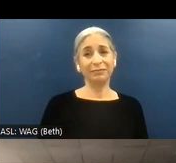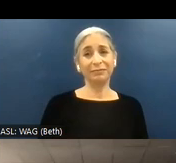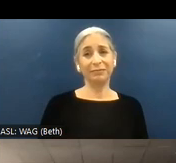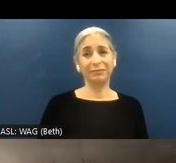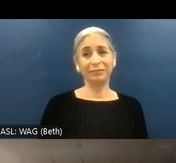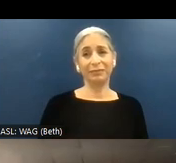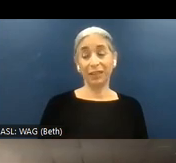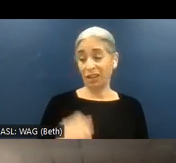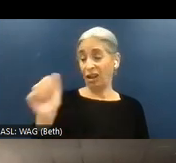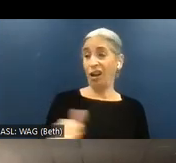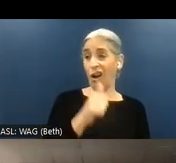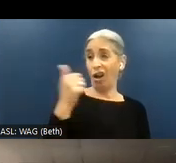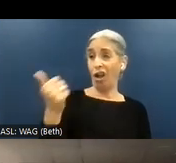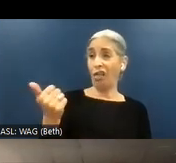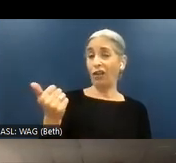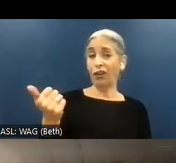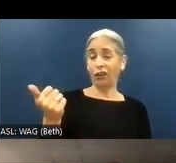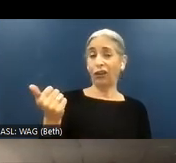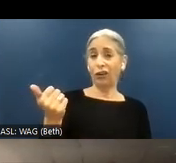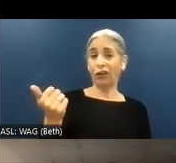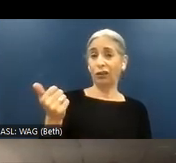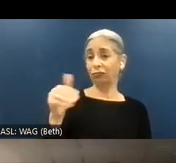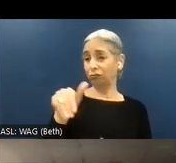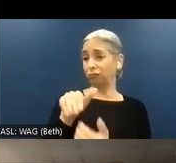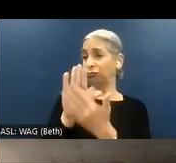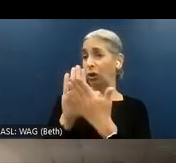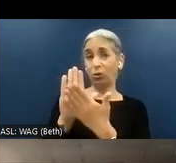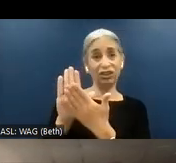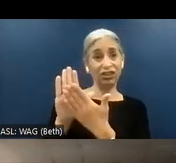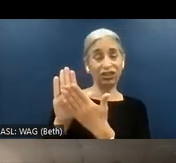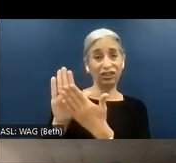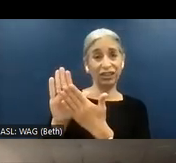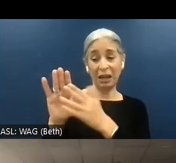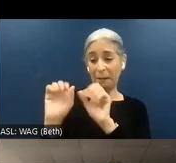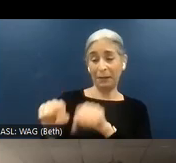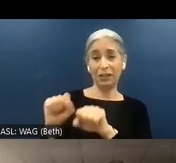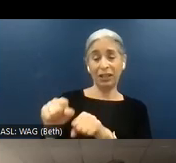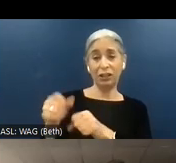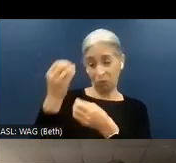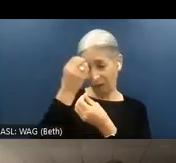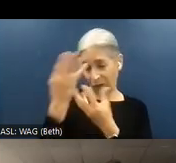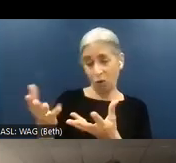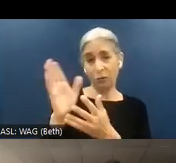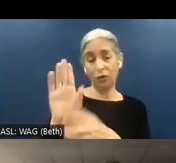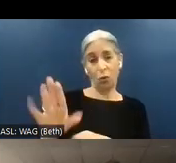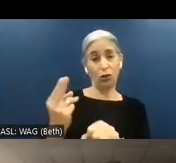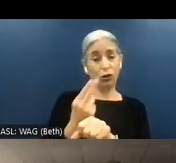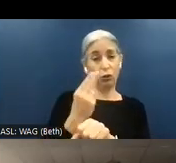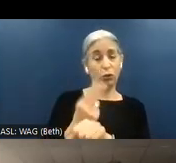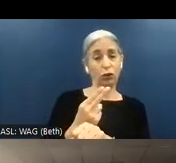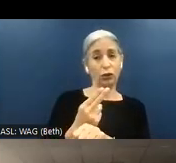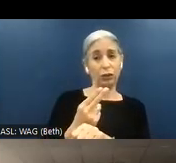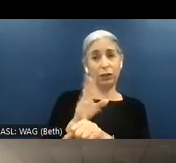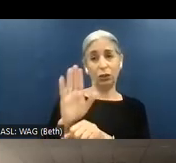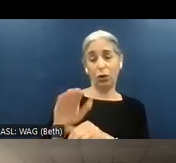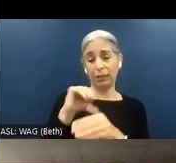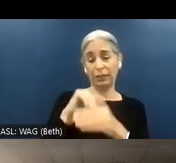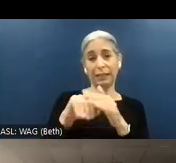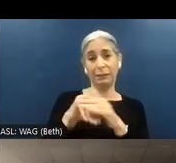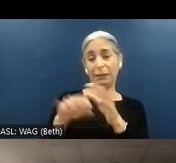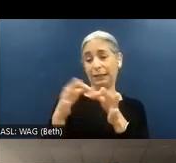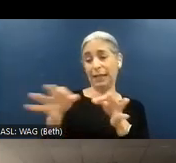Other ways is potentially inform your users in your accessibility statement page that